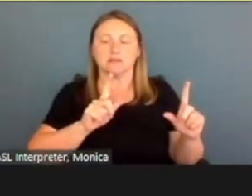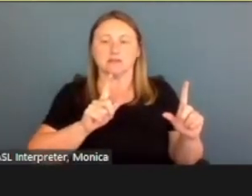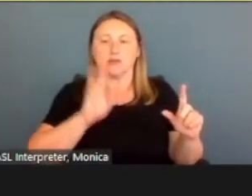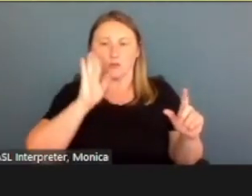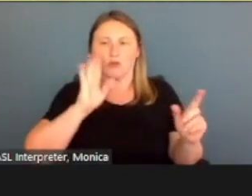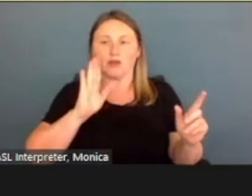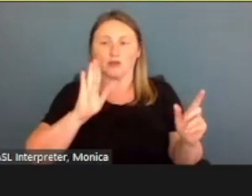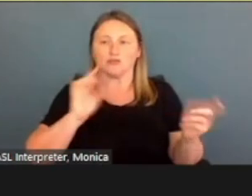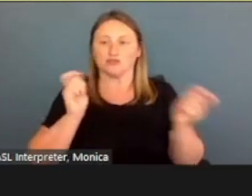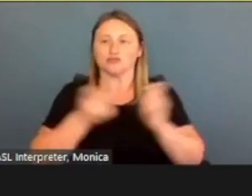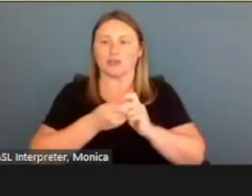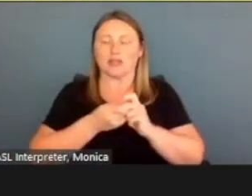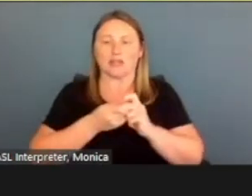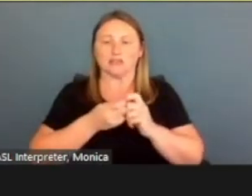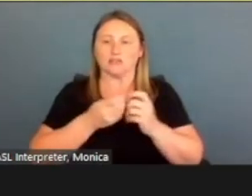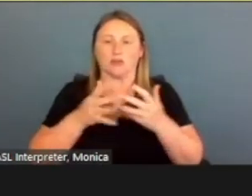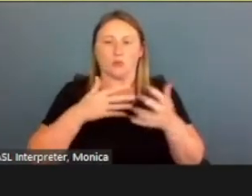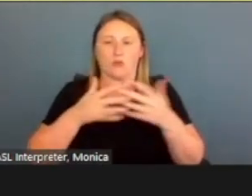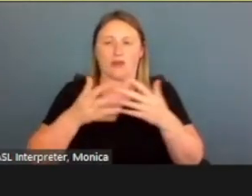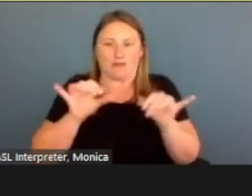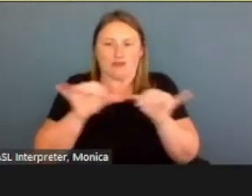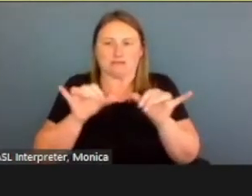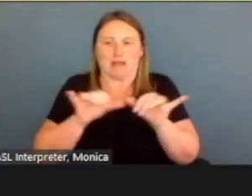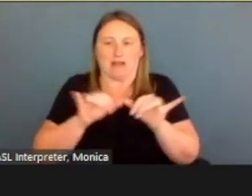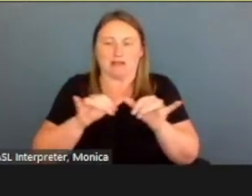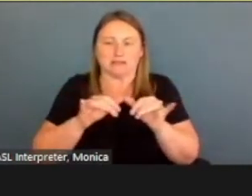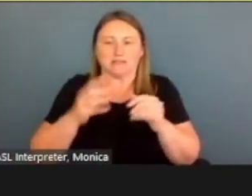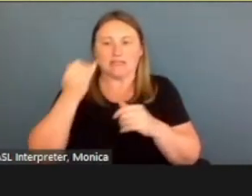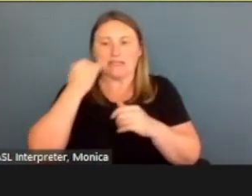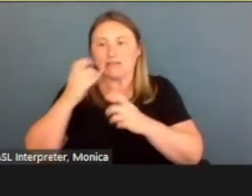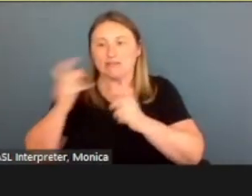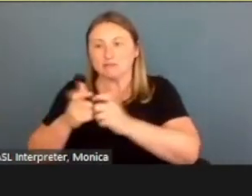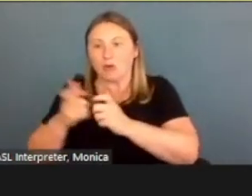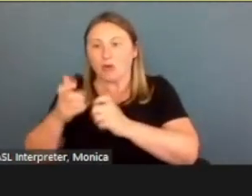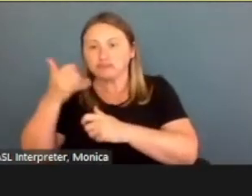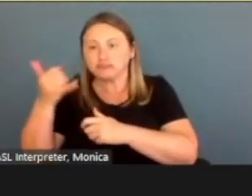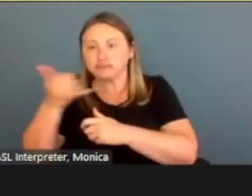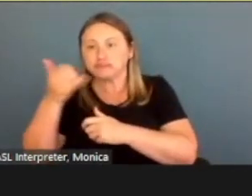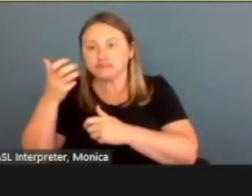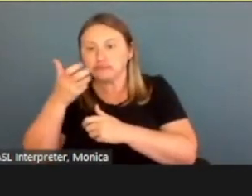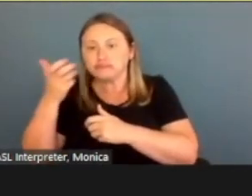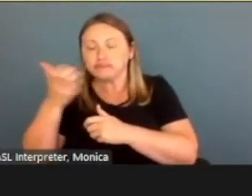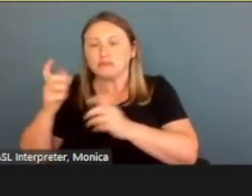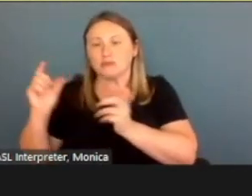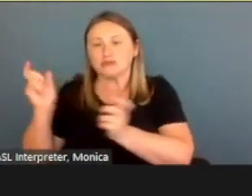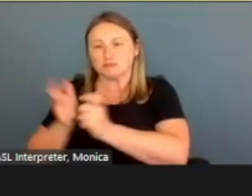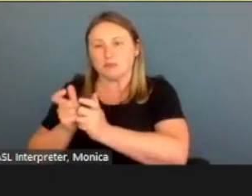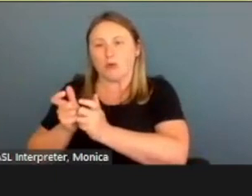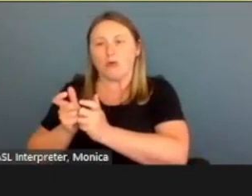to whatever size of device you're using, so it's mobile friendly and will size accordingly.